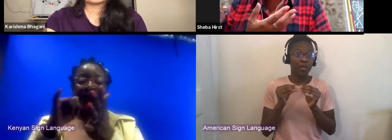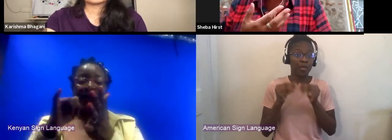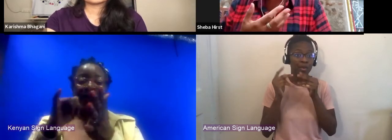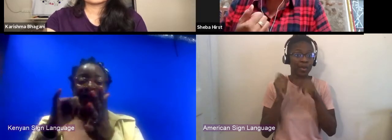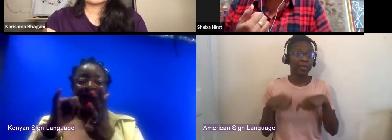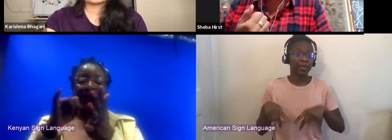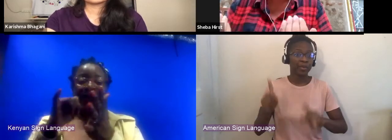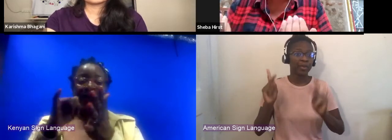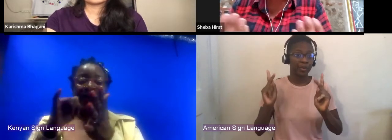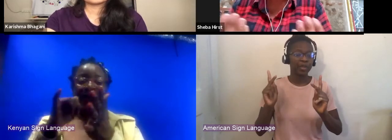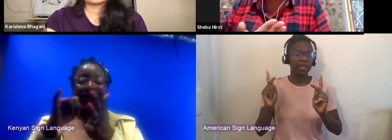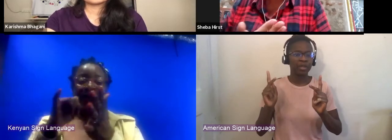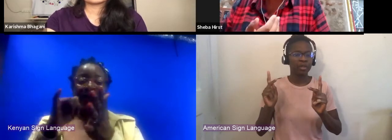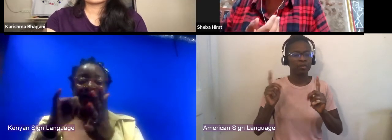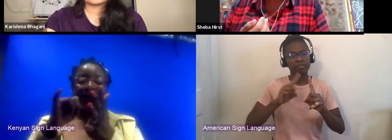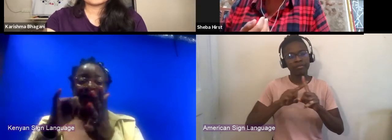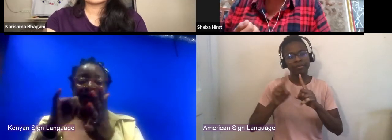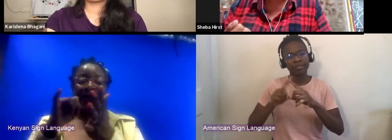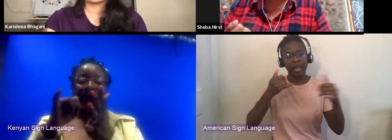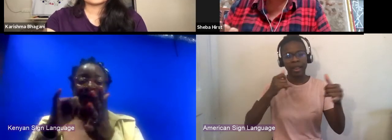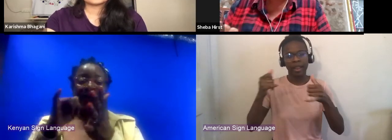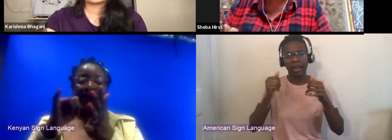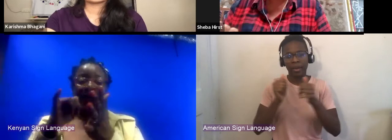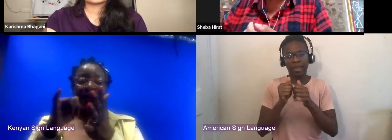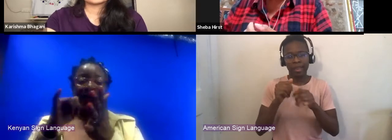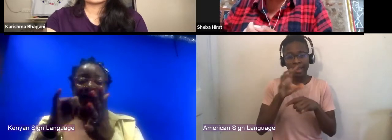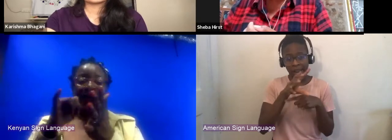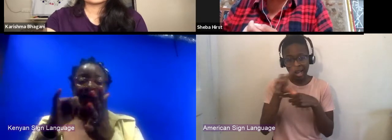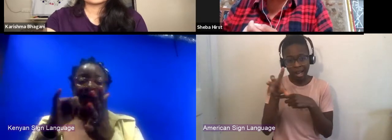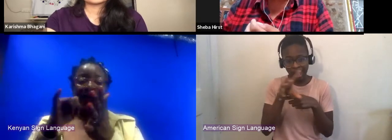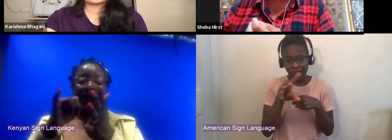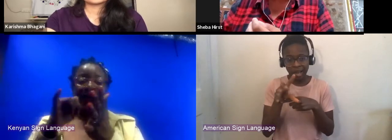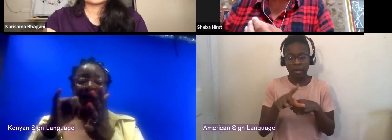and the spaces that we create and collaborating